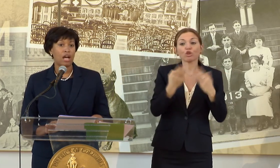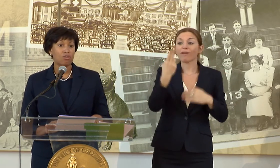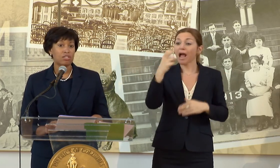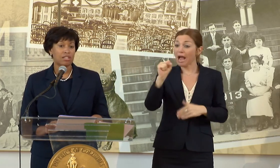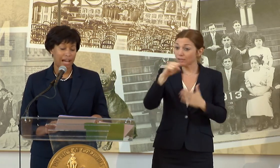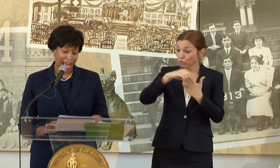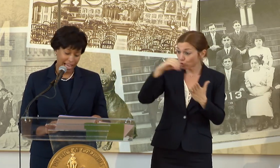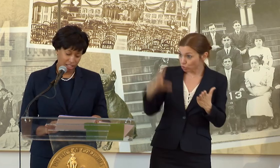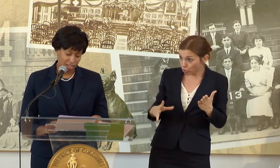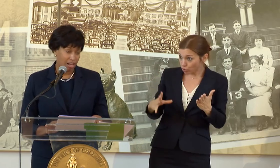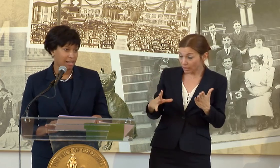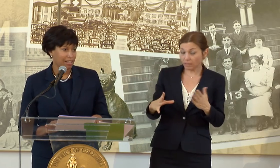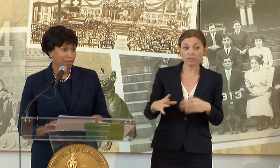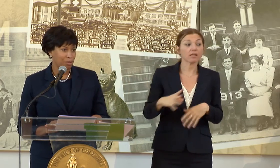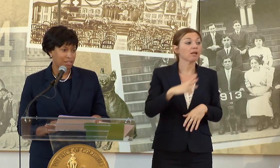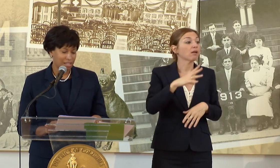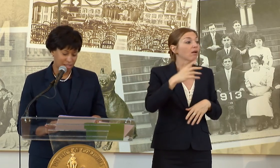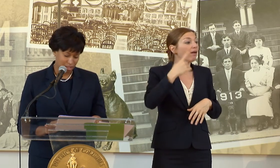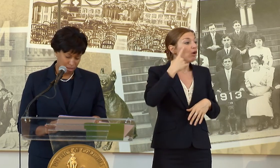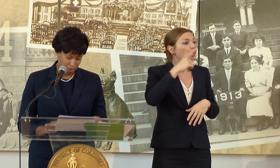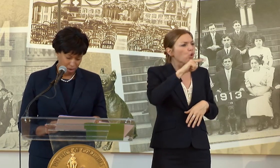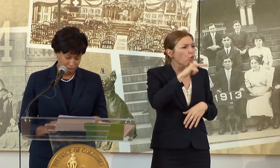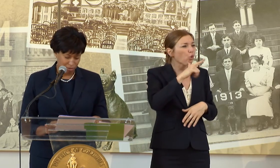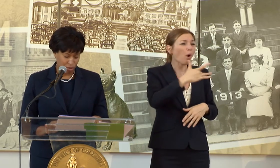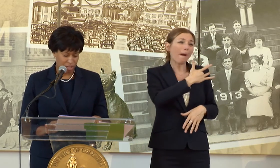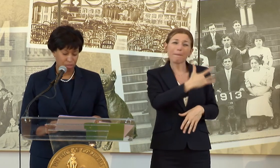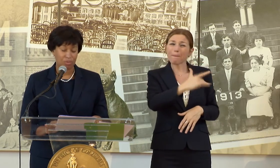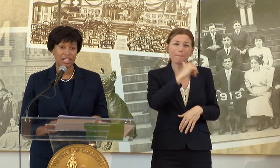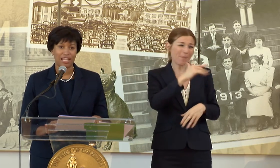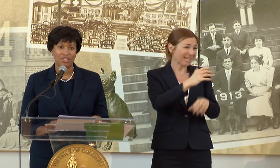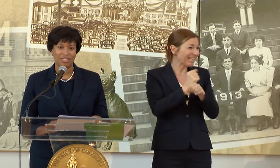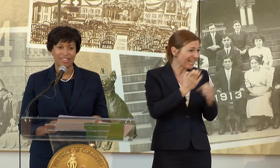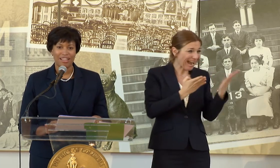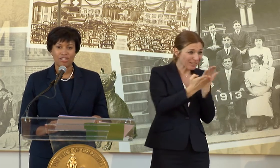WE HOSTED A HACK-A-THON WITH THE D.C. DEPARTMENT OF TRANSPORTATION.